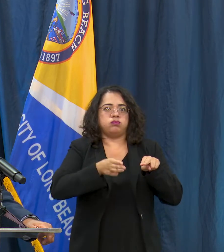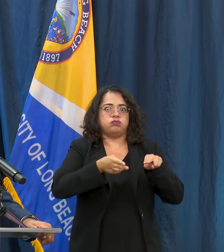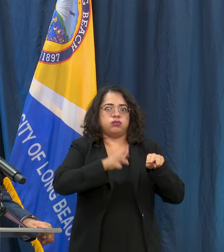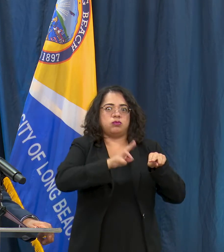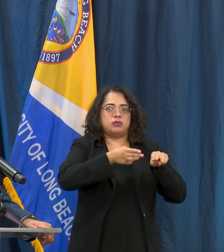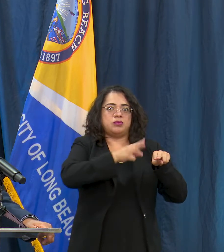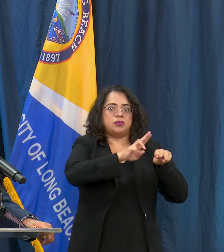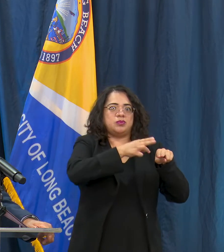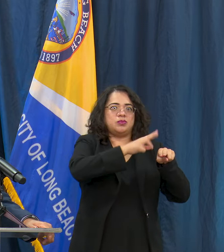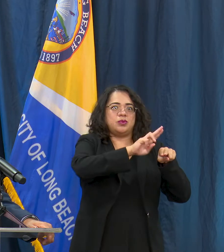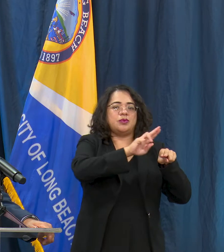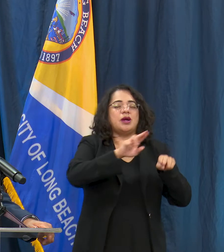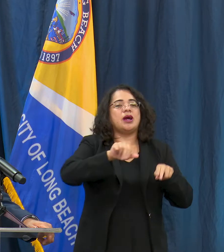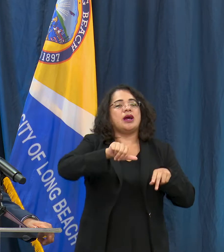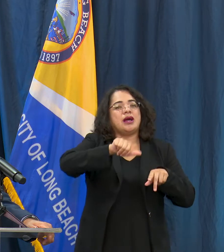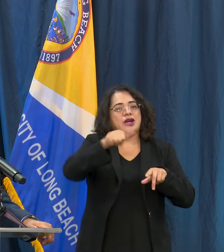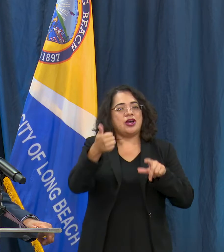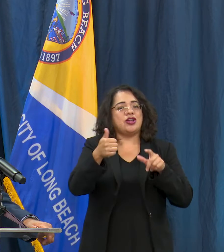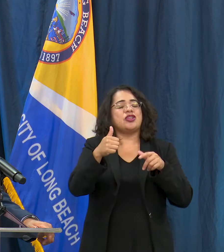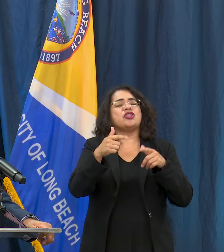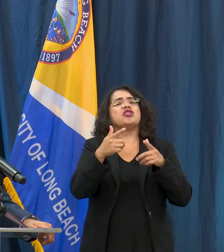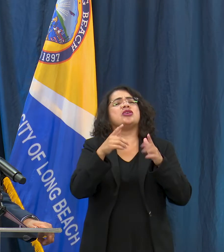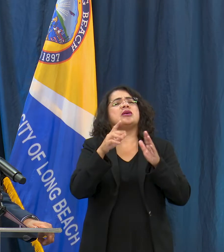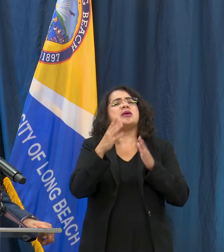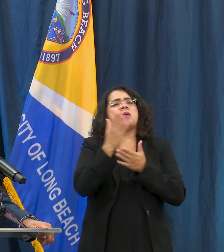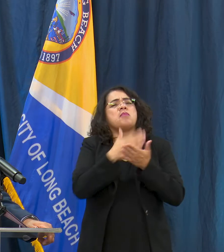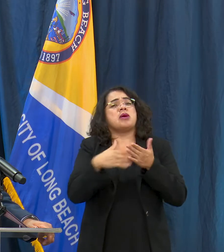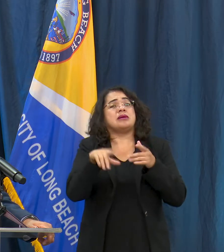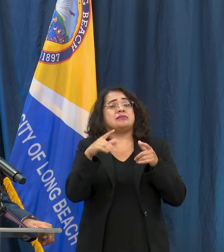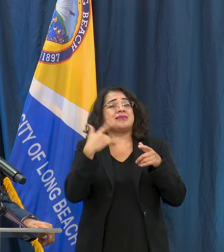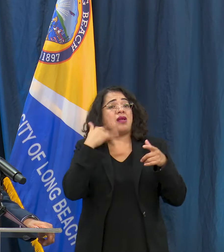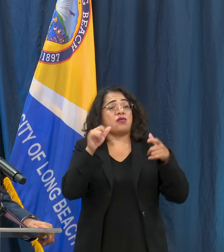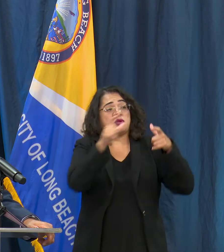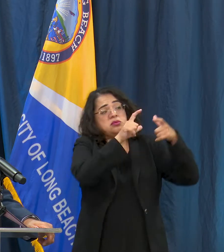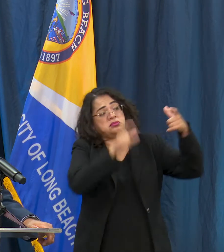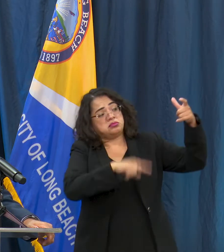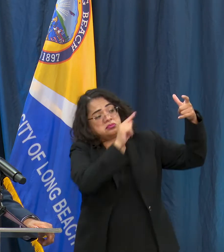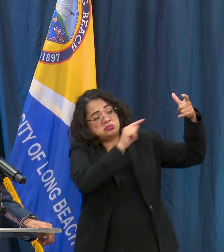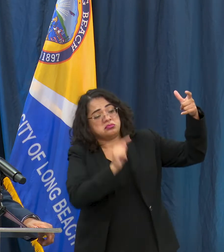beginning to see those flattened or decrease in some cases and so it's very